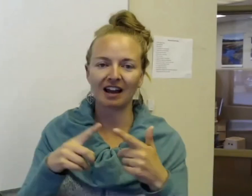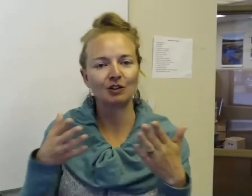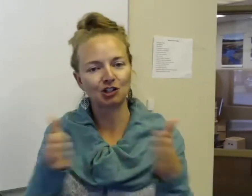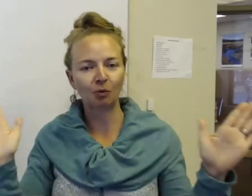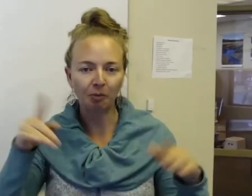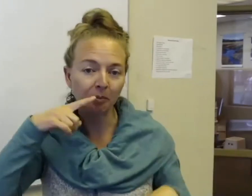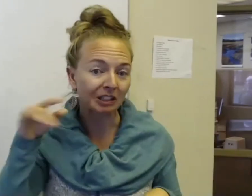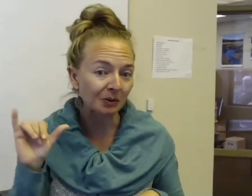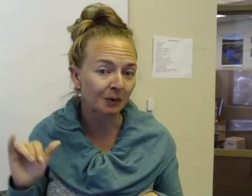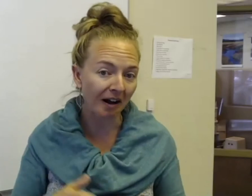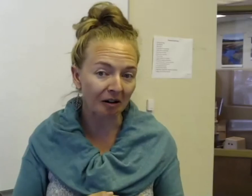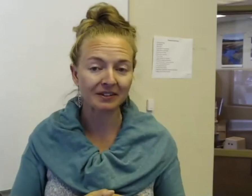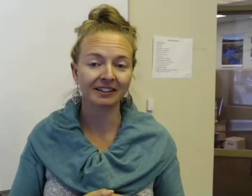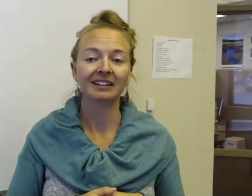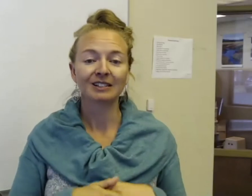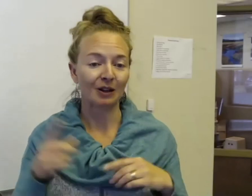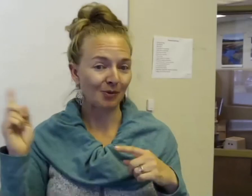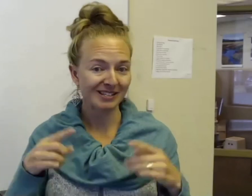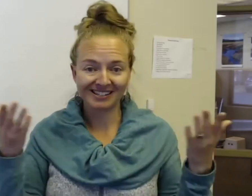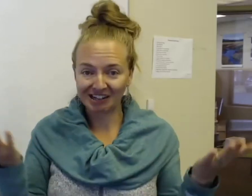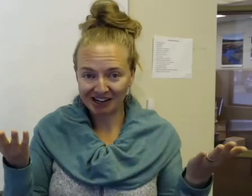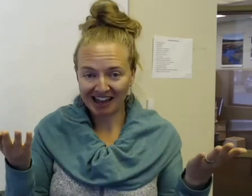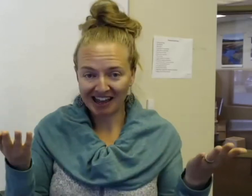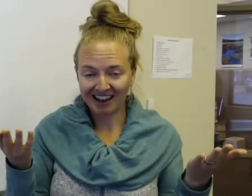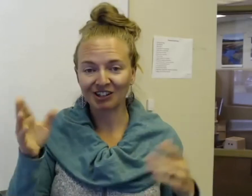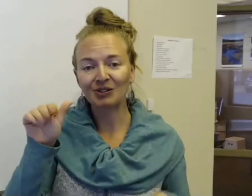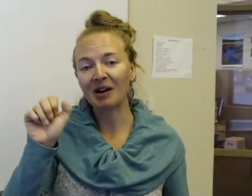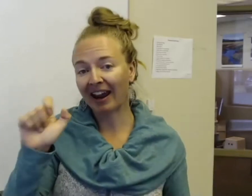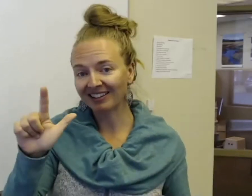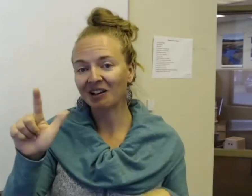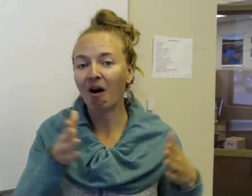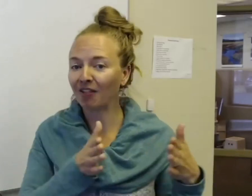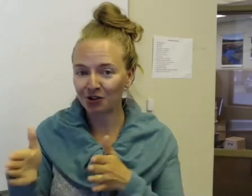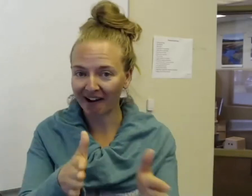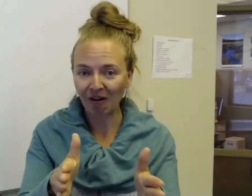that to the general public too, as well. So that brings us here today to ASL on the Trail.